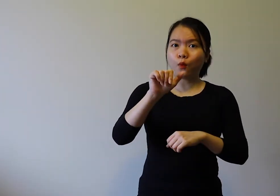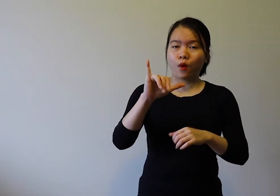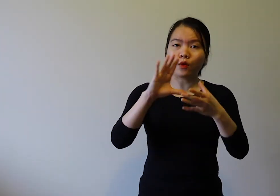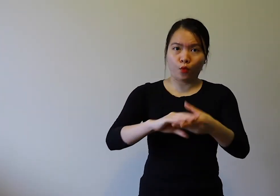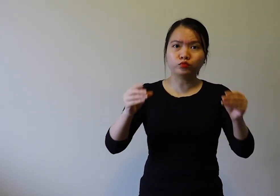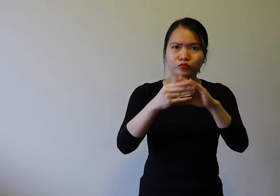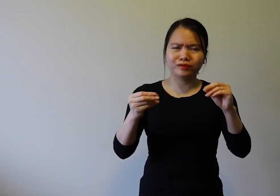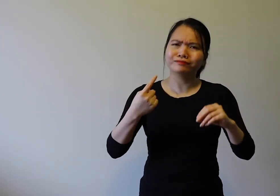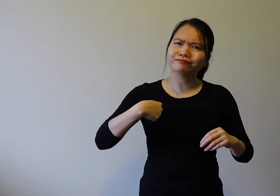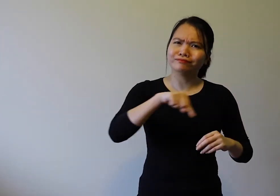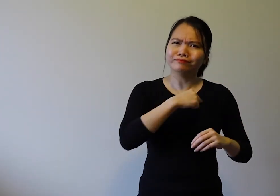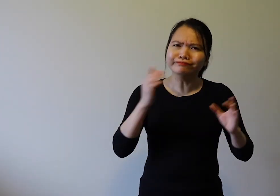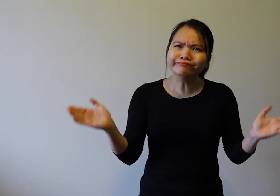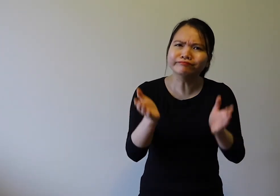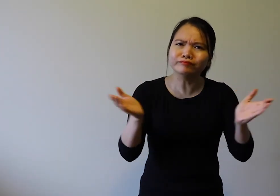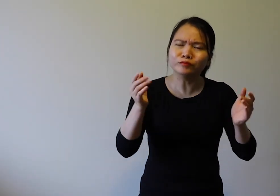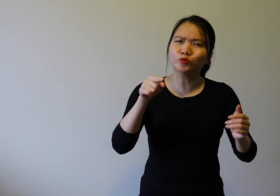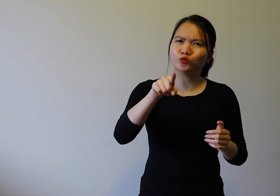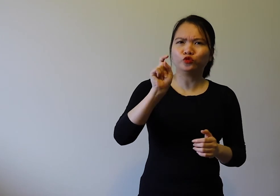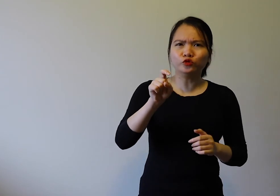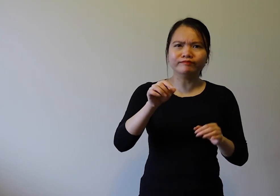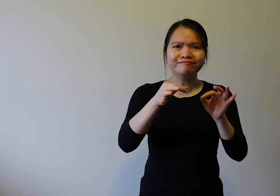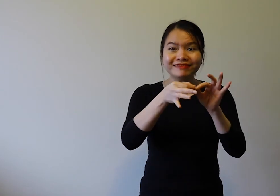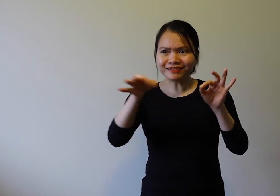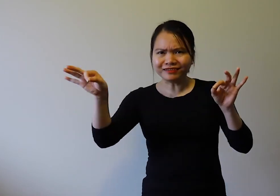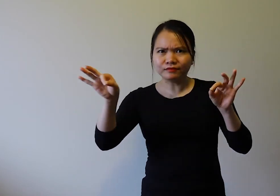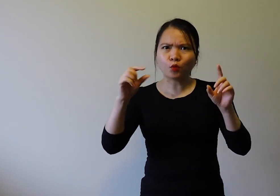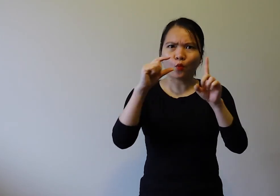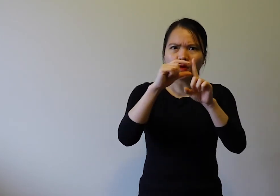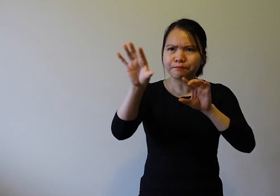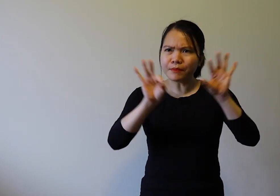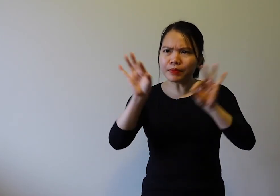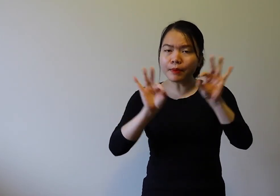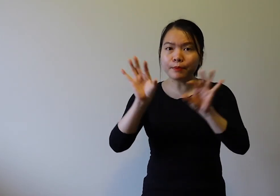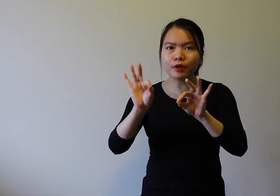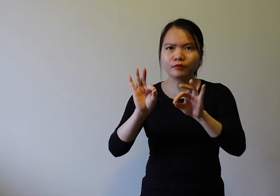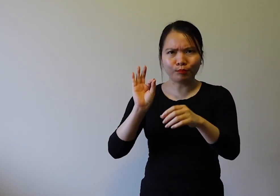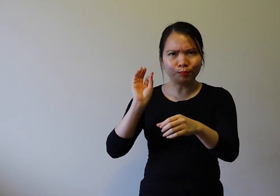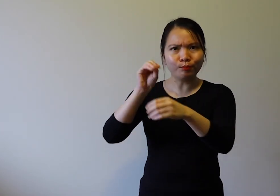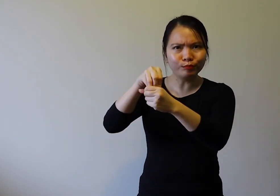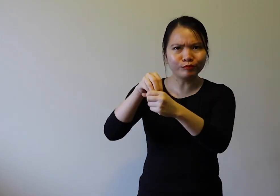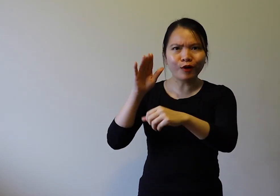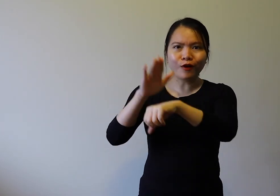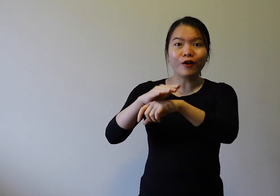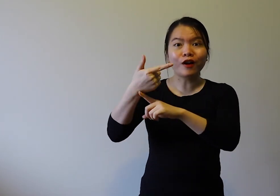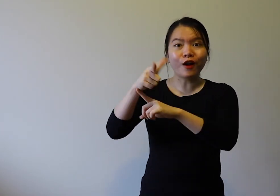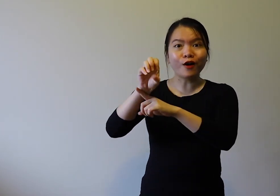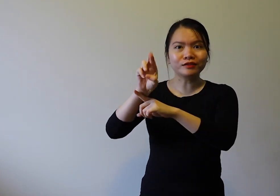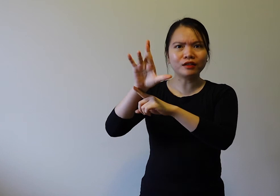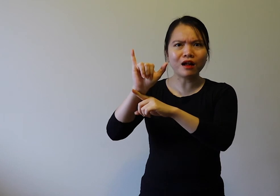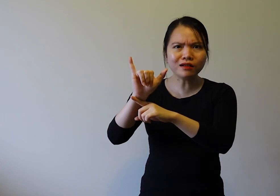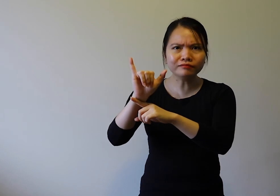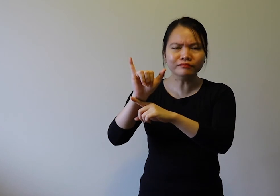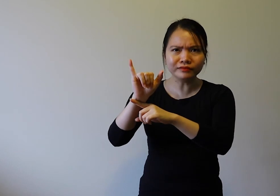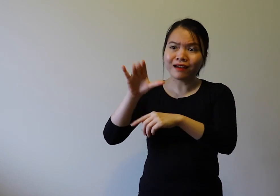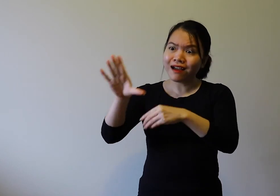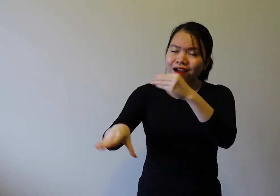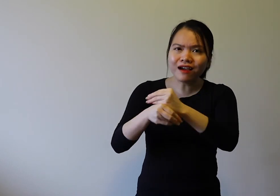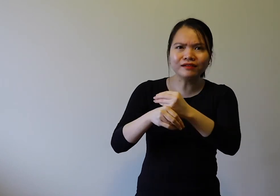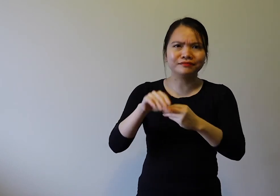We recommend each storybook has a glossary or dictionary-glossary for deaf children and their parents to learn new words.